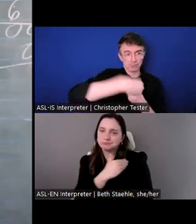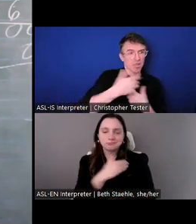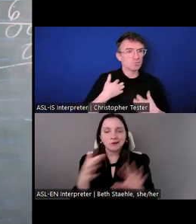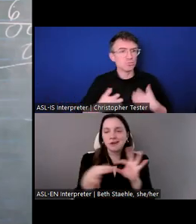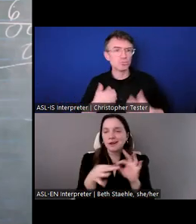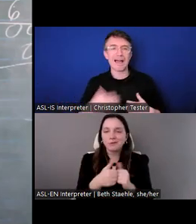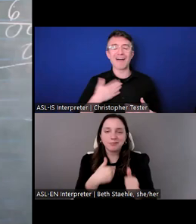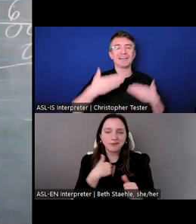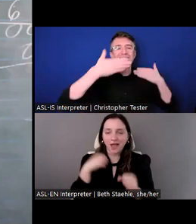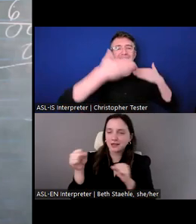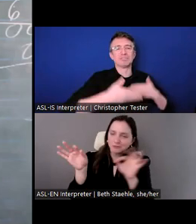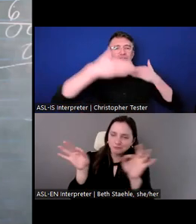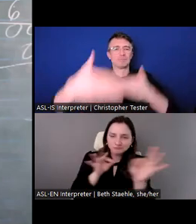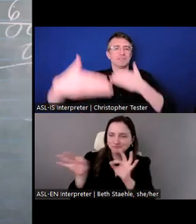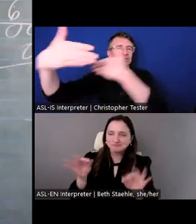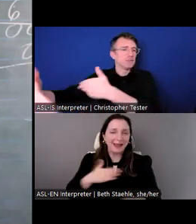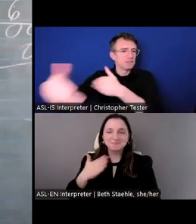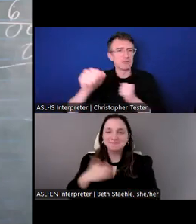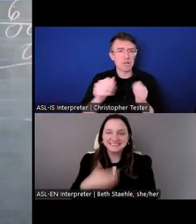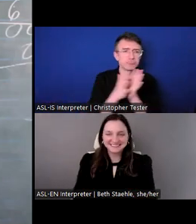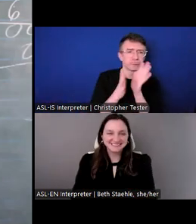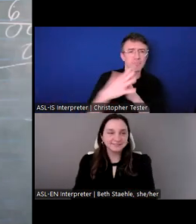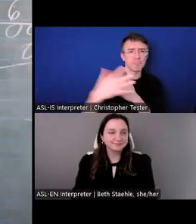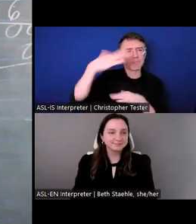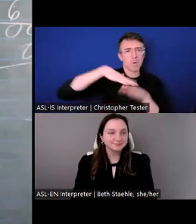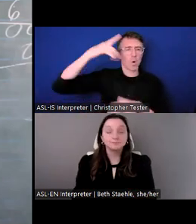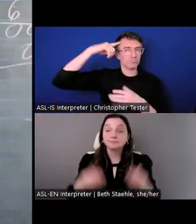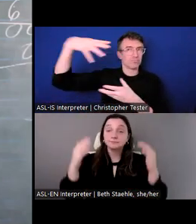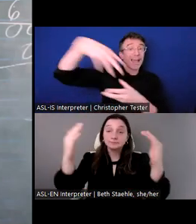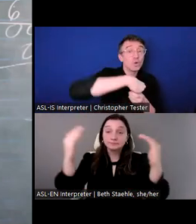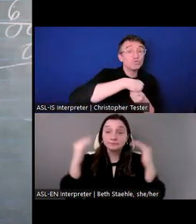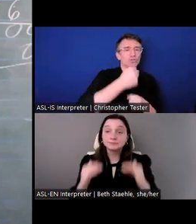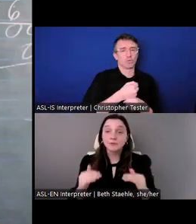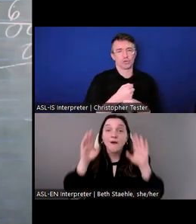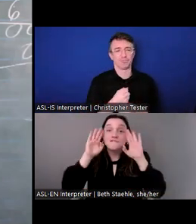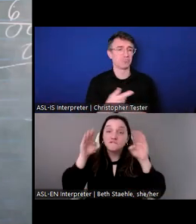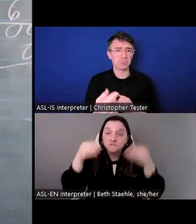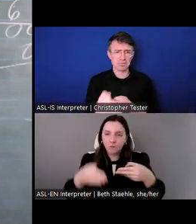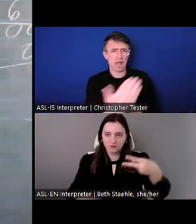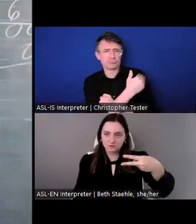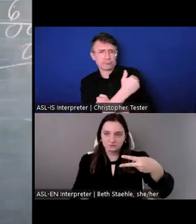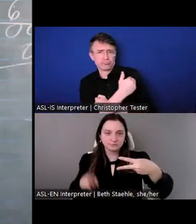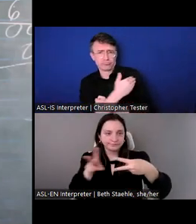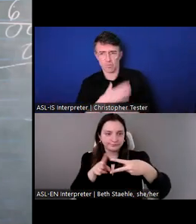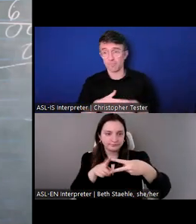Our focus at Save the Children has been building an inclusive culture that helps integrate